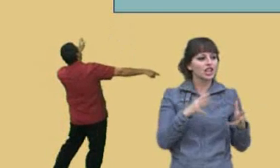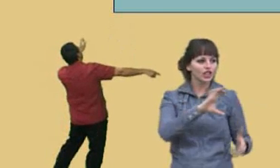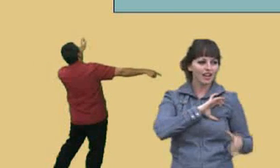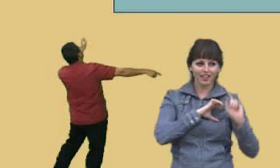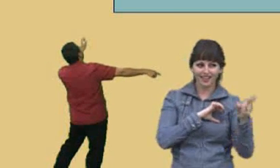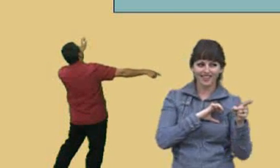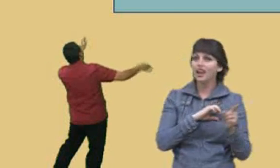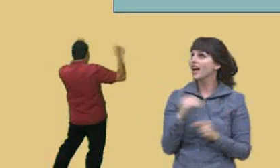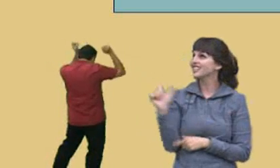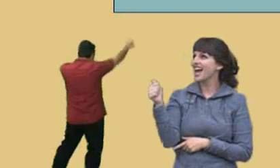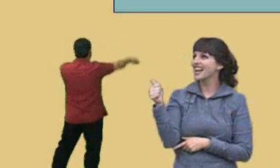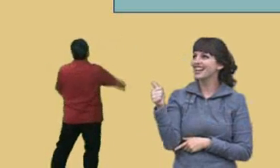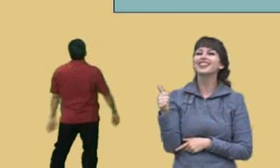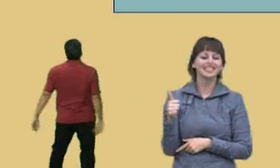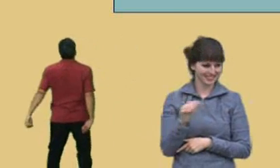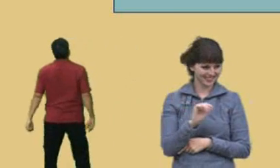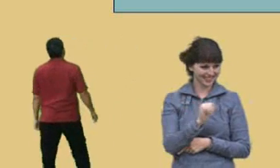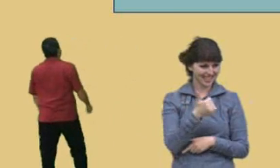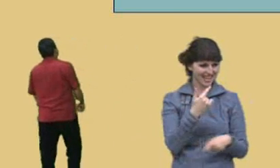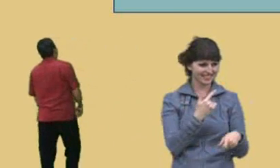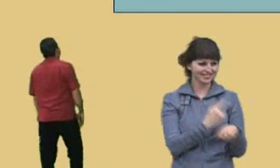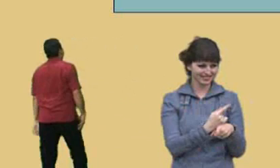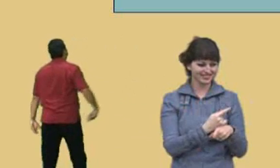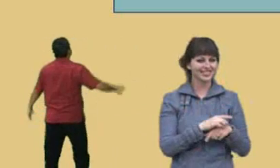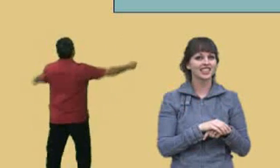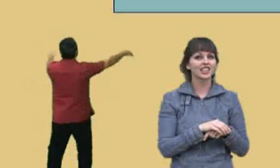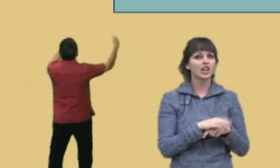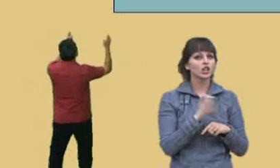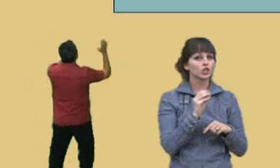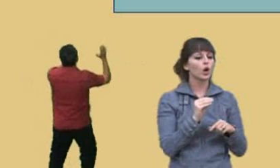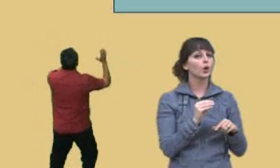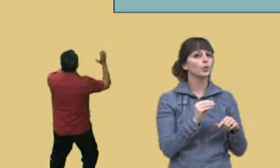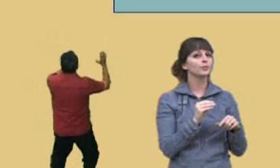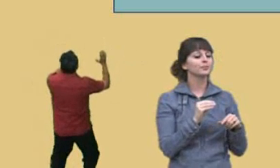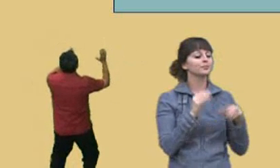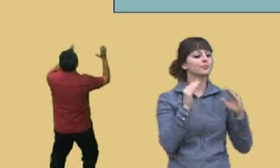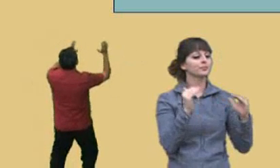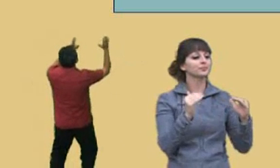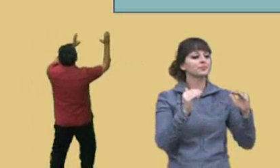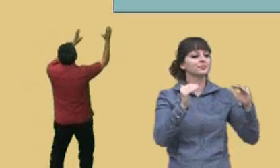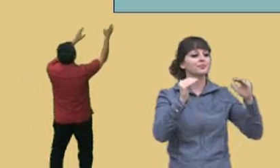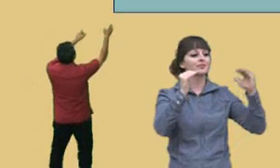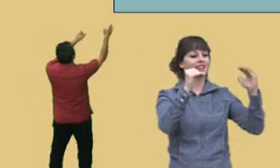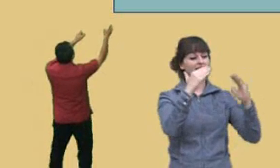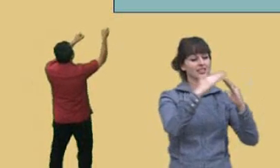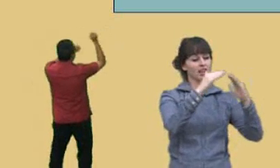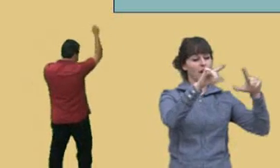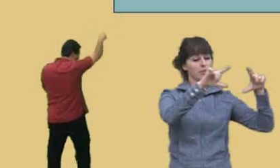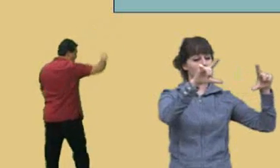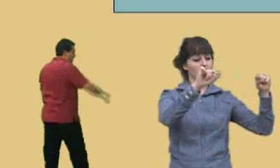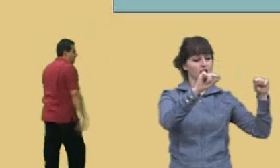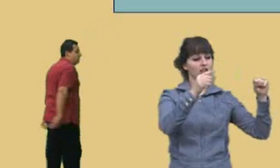Charlie: 10. Professor Perez: 10 inches, there you go, okay. So there is the bottom, now we'll go up to the top there. There it is, that's 10.